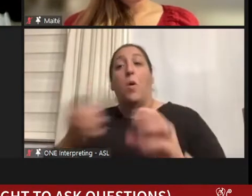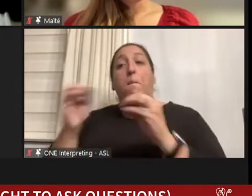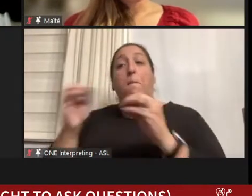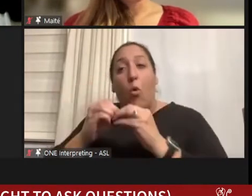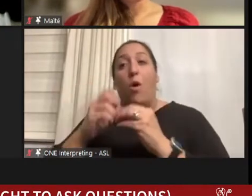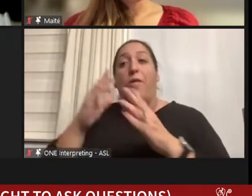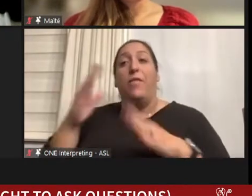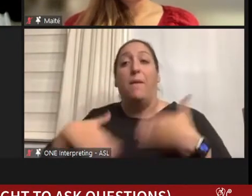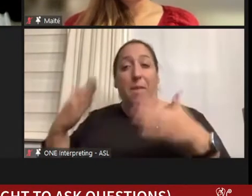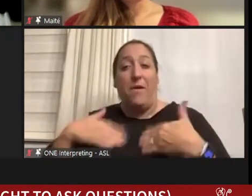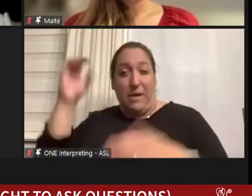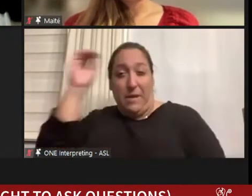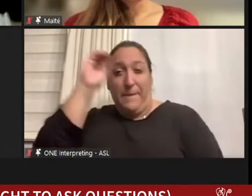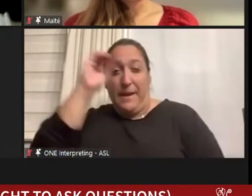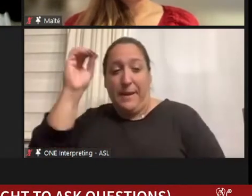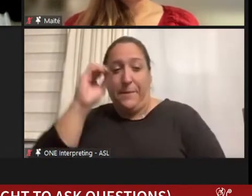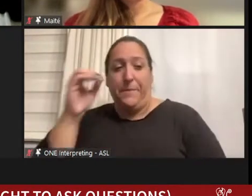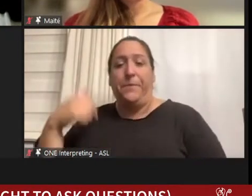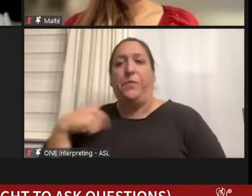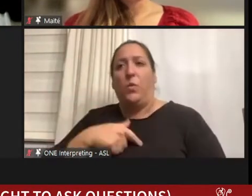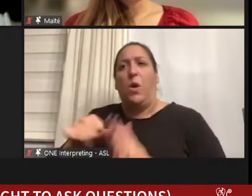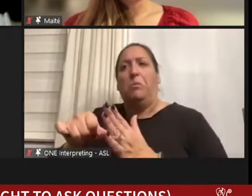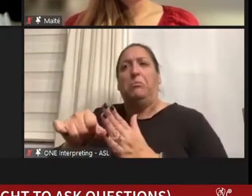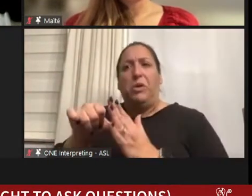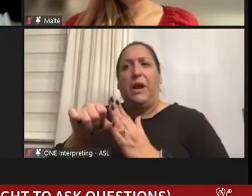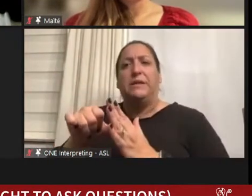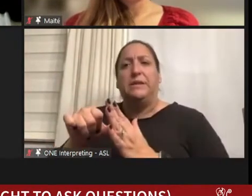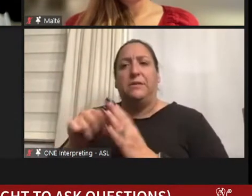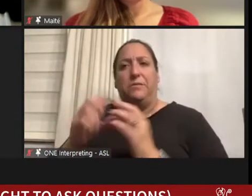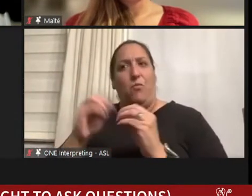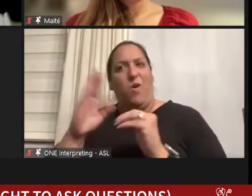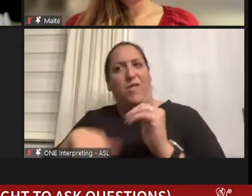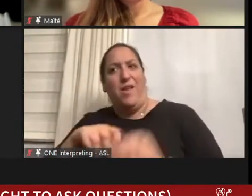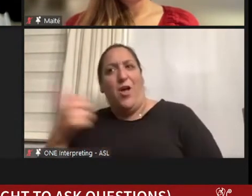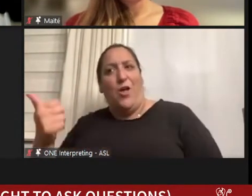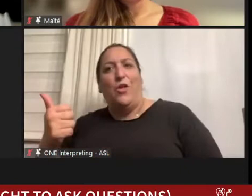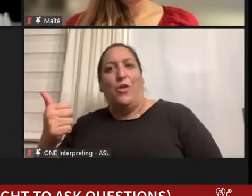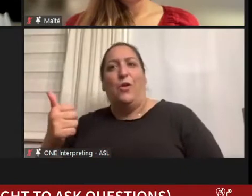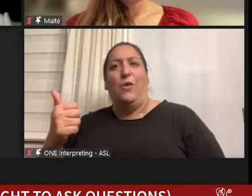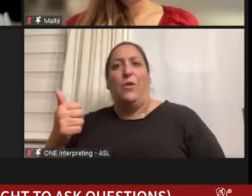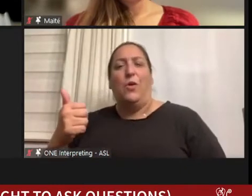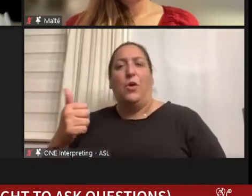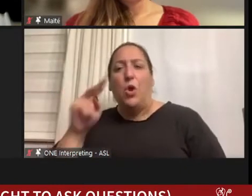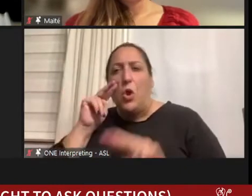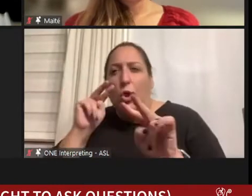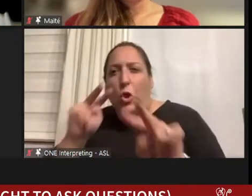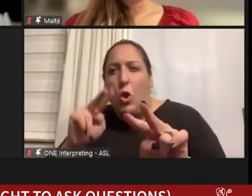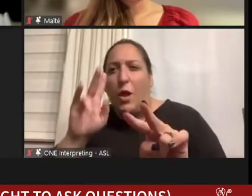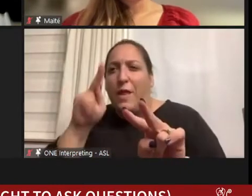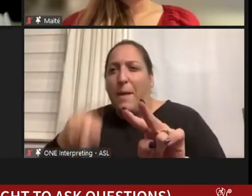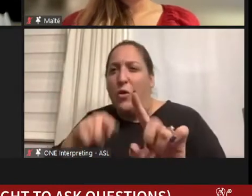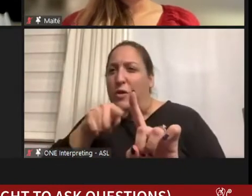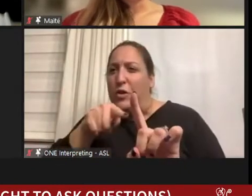we are impressed more than anything else to look at this person, look what they've been through,